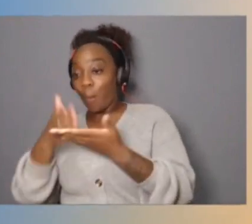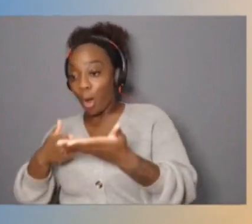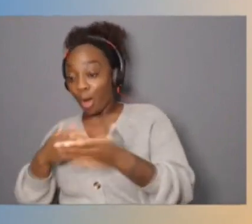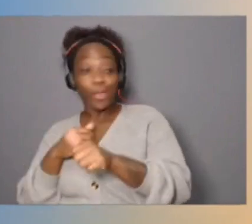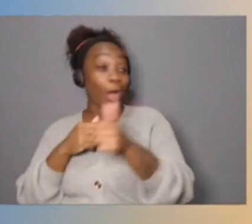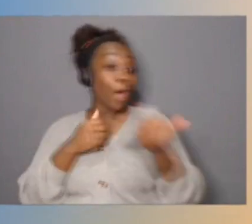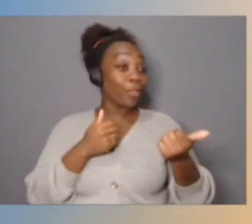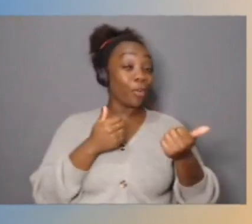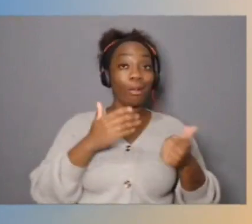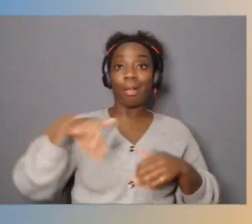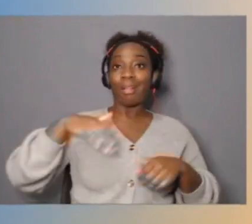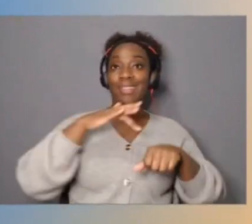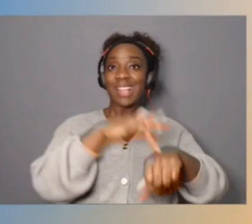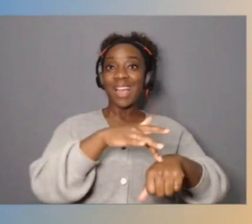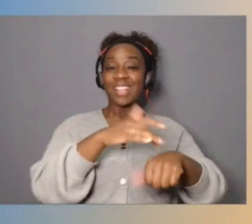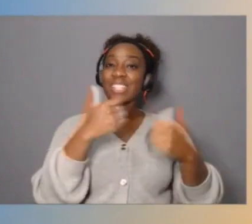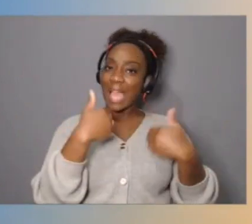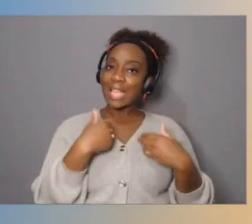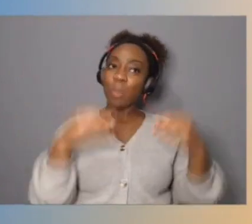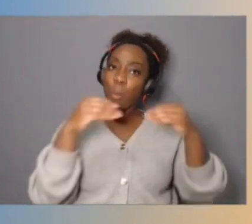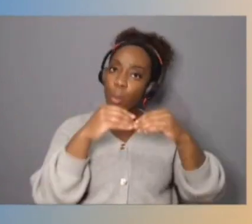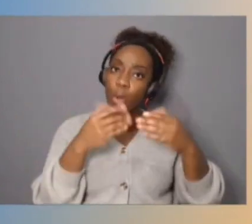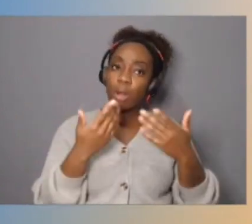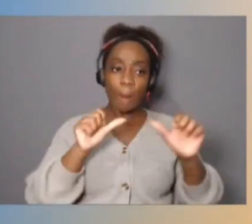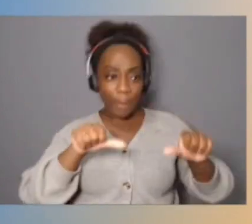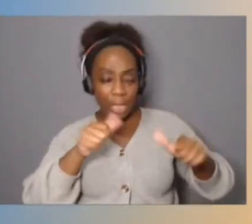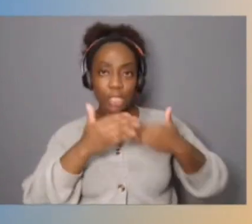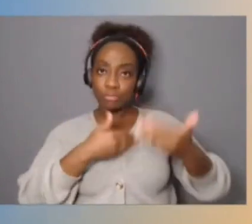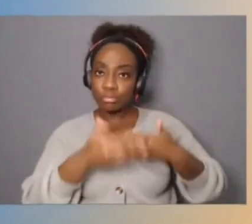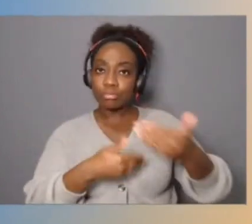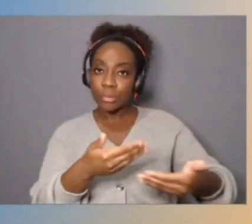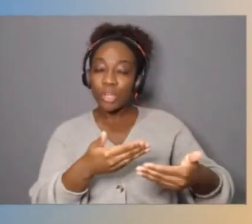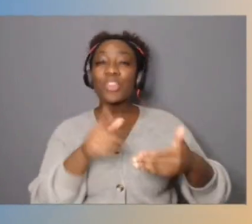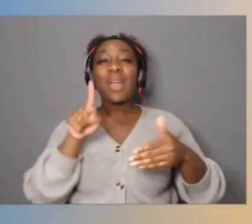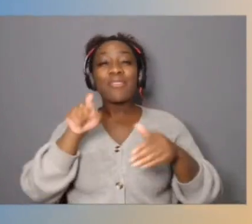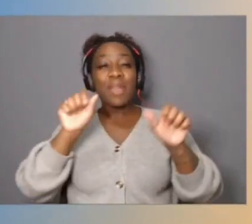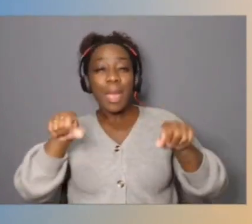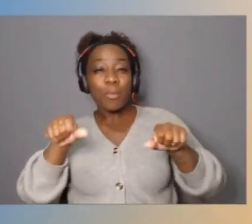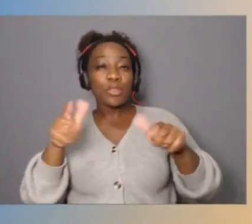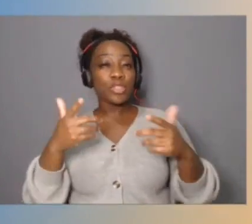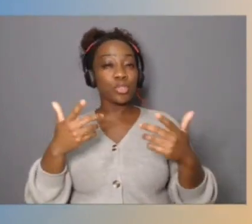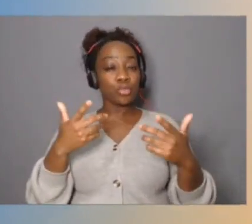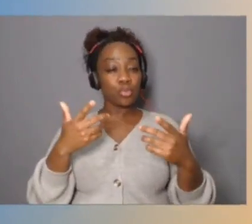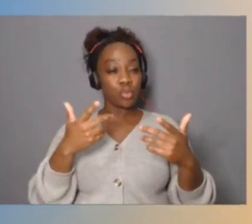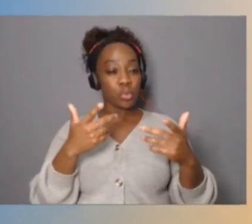So being able to engineer that into the SSD and also at the same time,